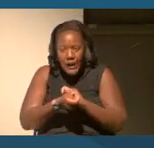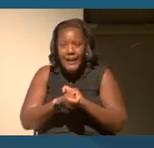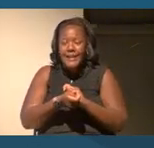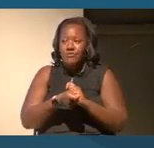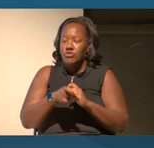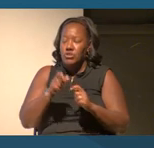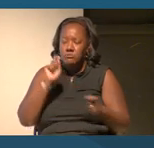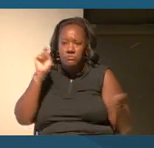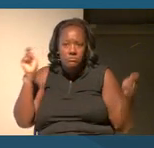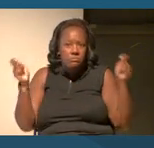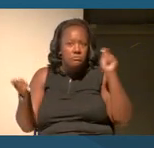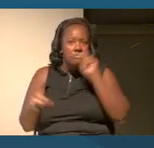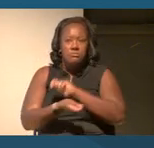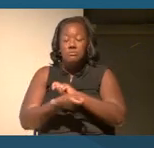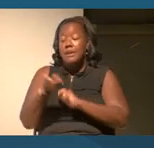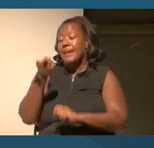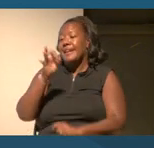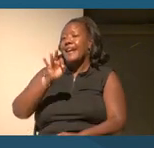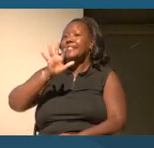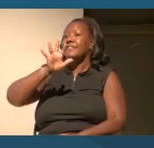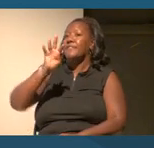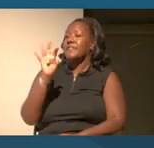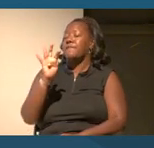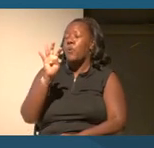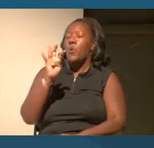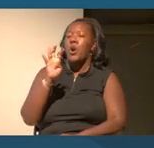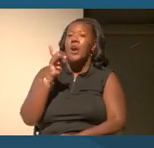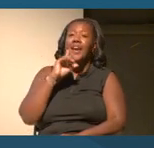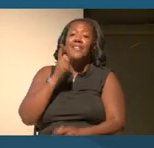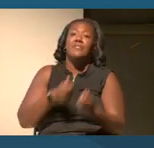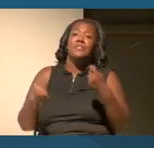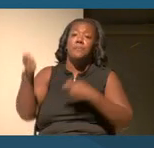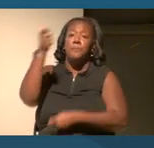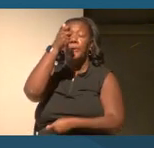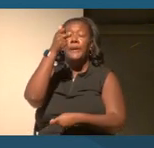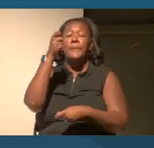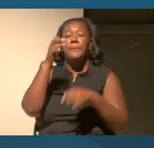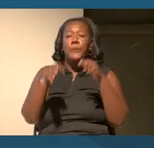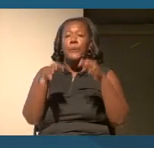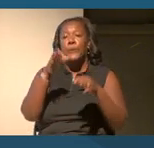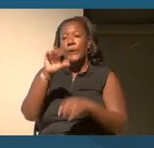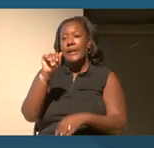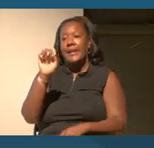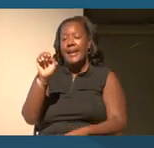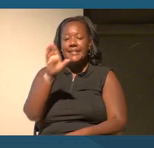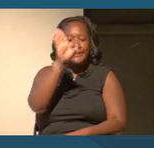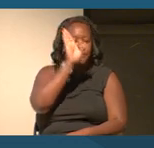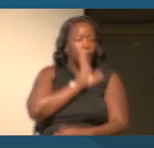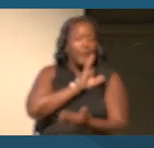In the 1954, landmark Supreme Court case Brown versus Board of Education, the US Supreme